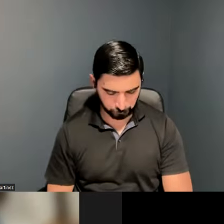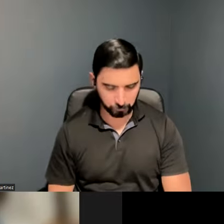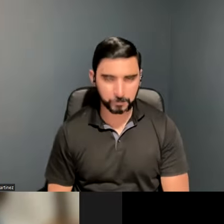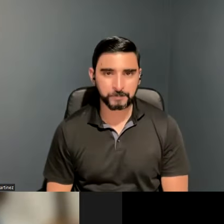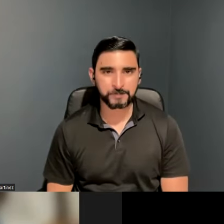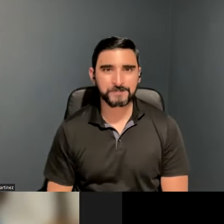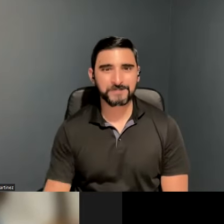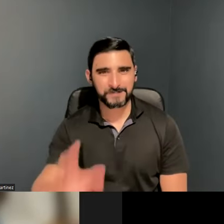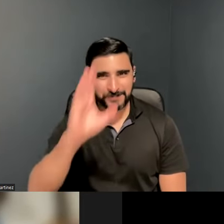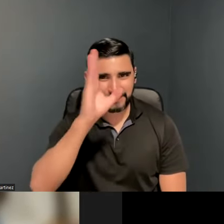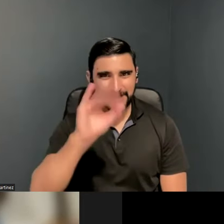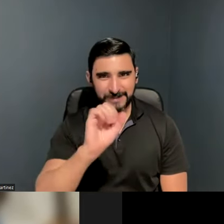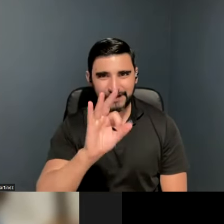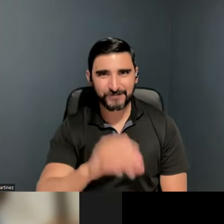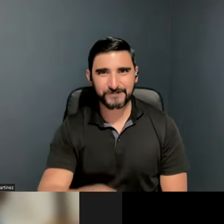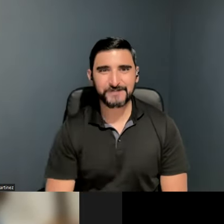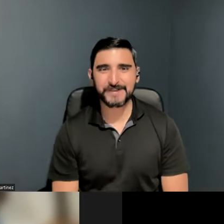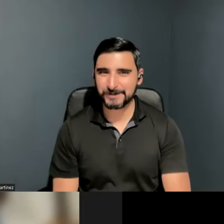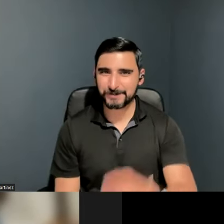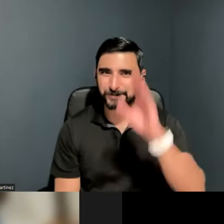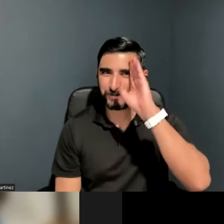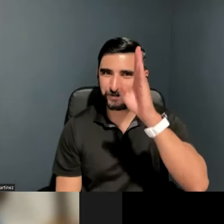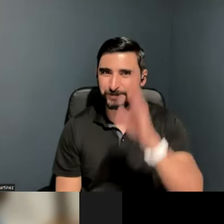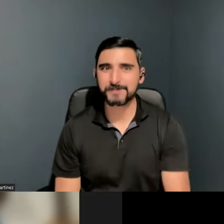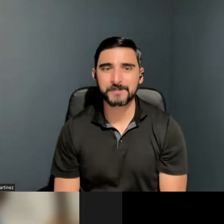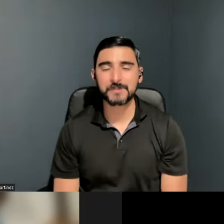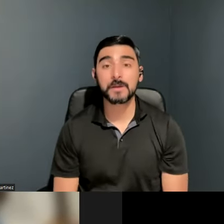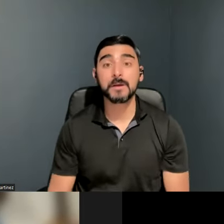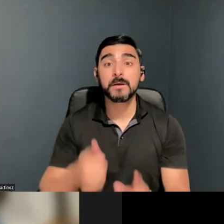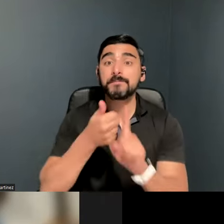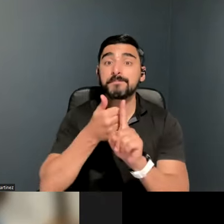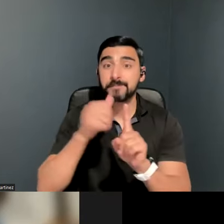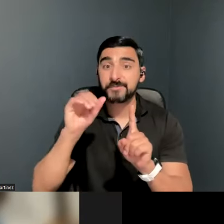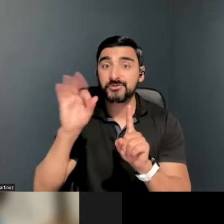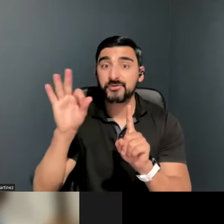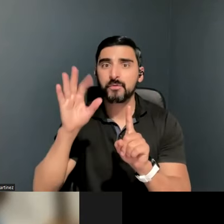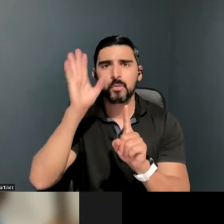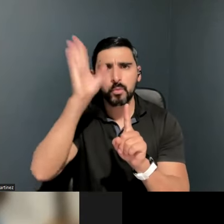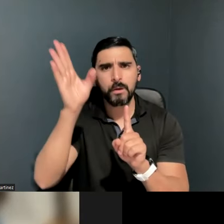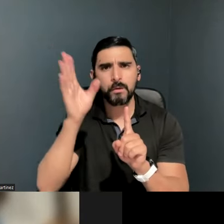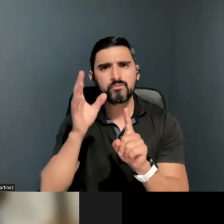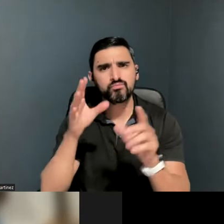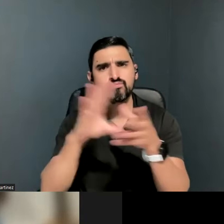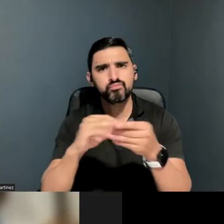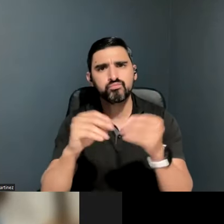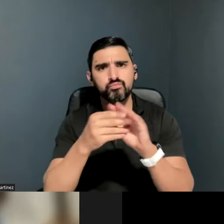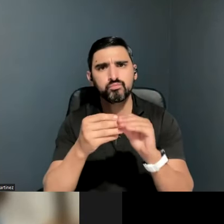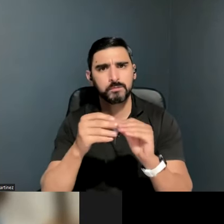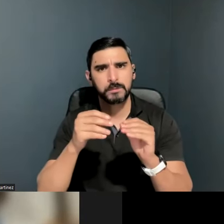Hello. He’s going to share his story to help us understand what it’s like to live with a traumatic brain injury and